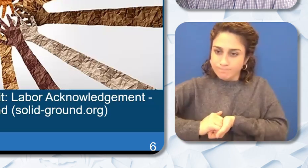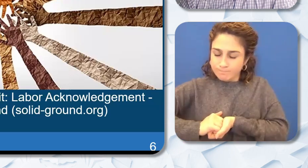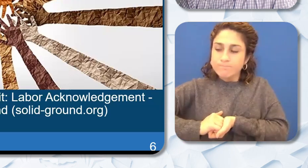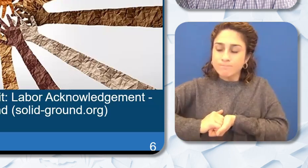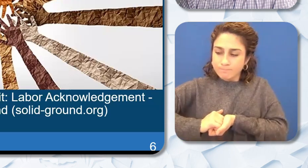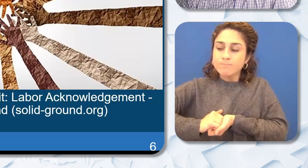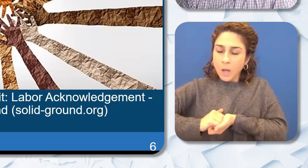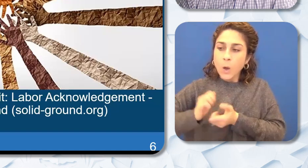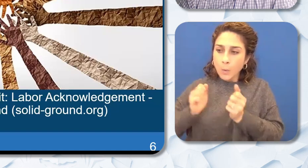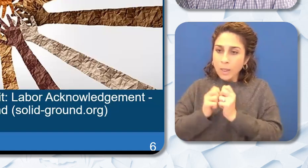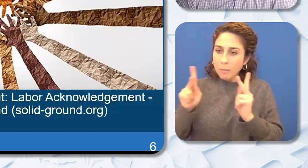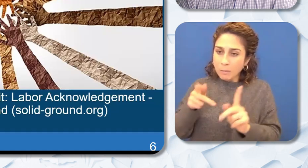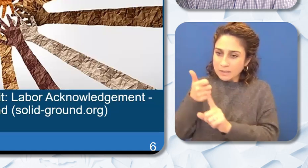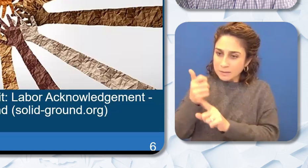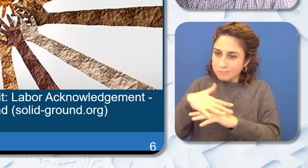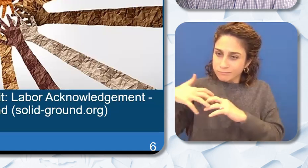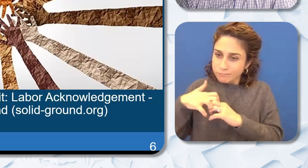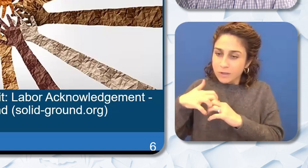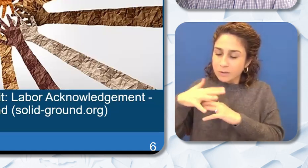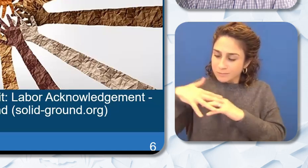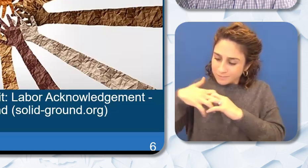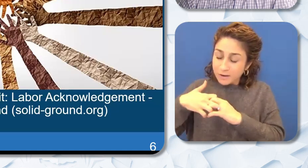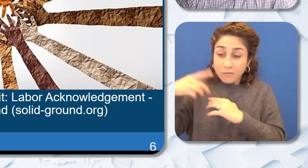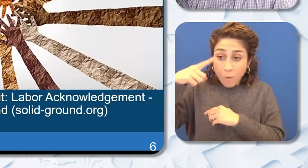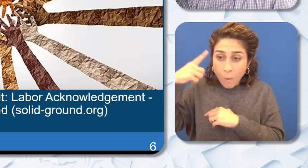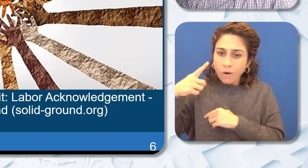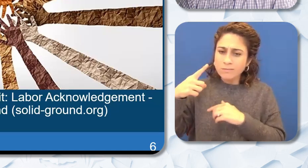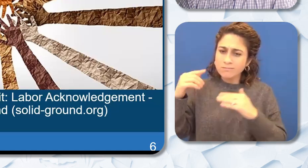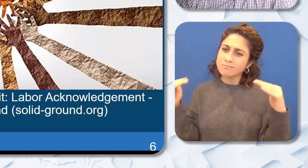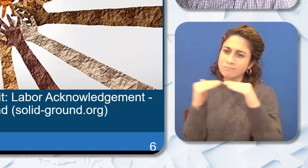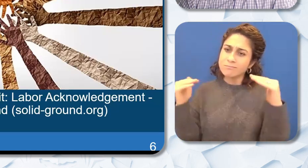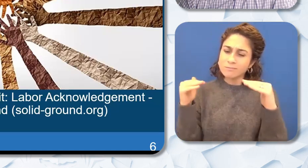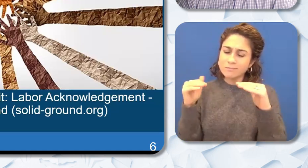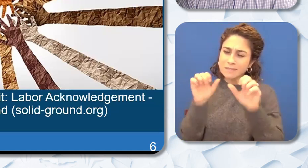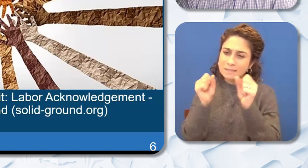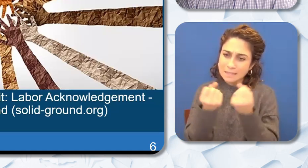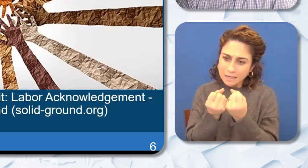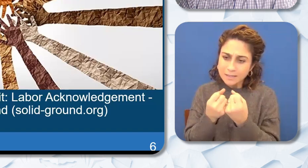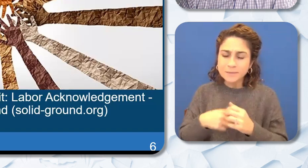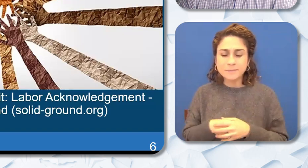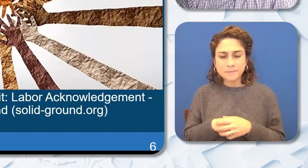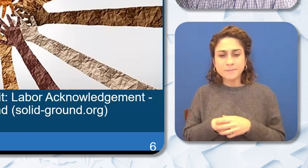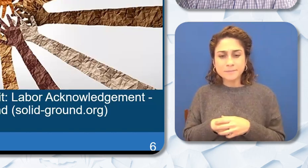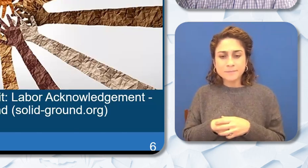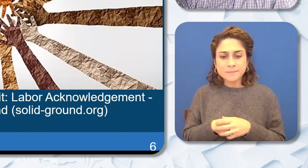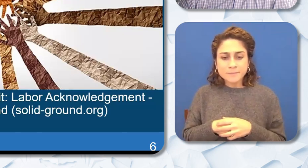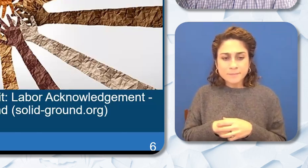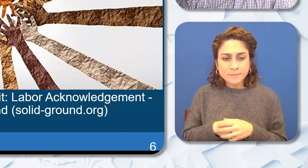folks to create an equitable society that sent us the full humanity of native peoples. And in